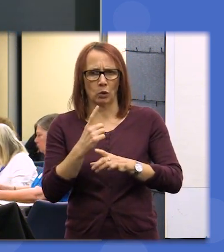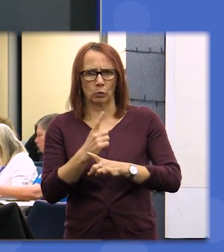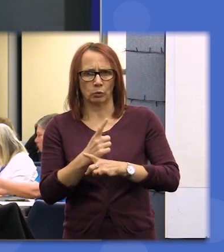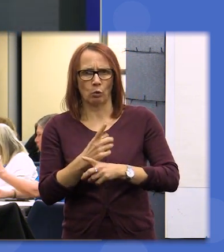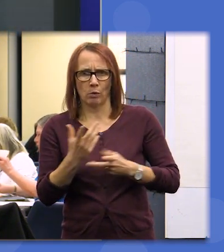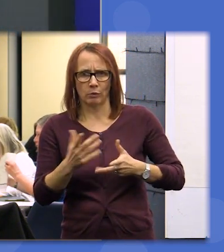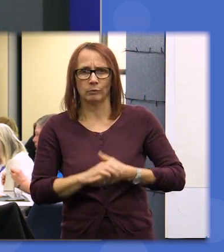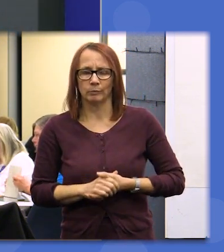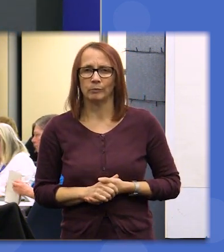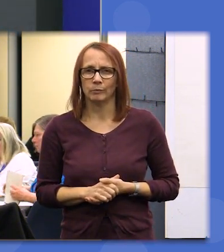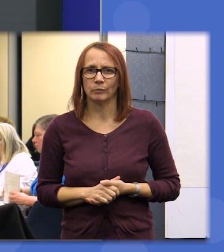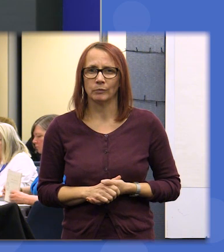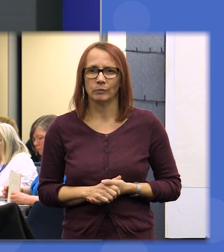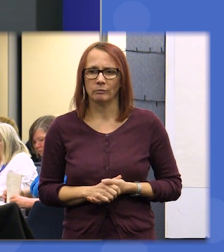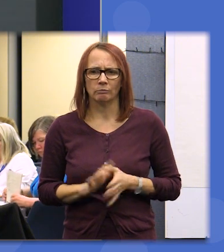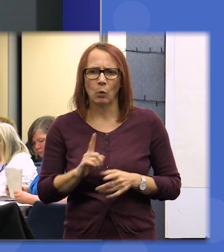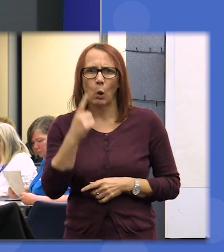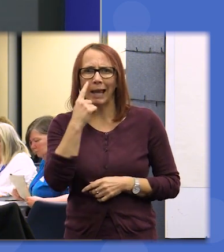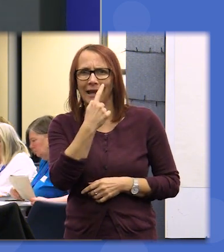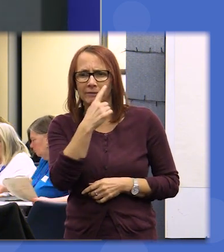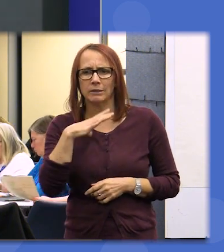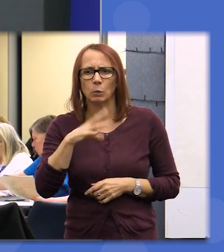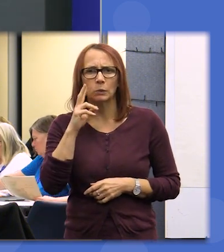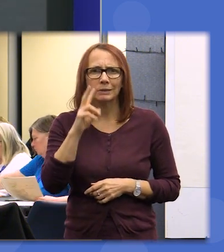these priorities the kind of evidence that you'd like to see coming up through